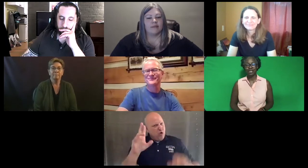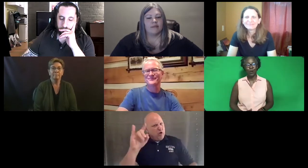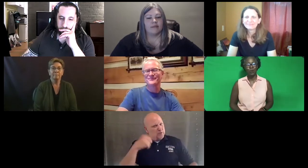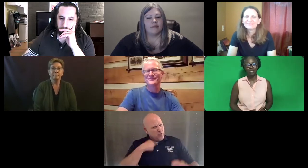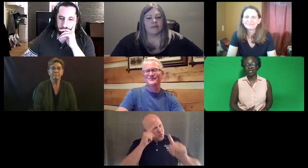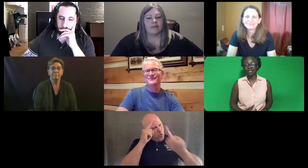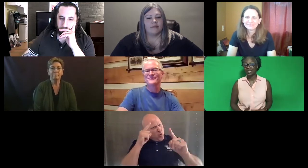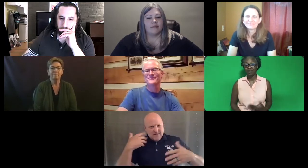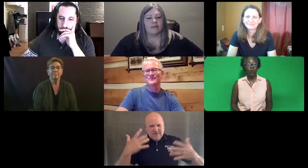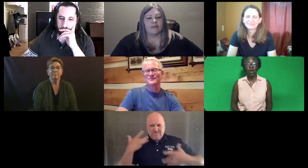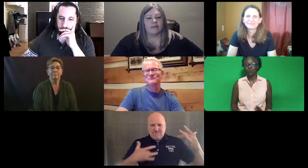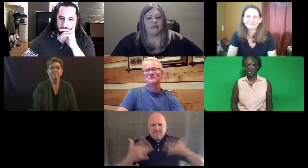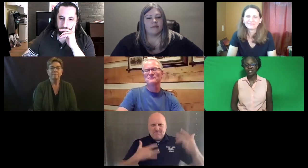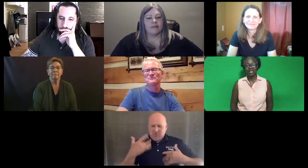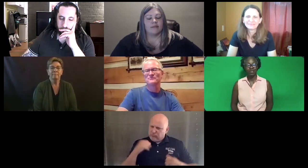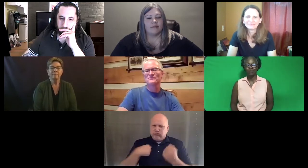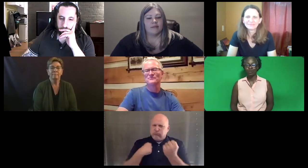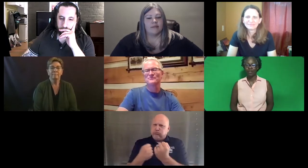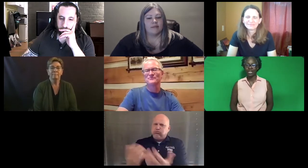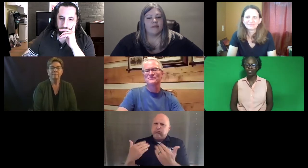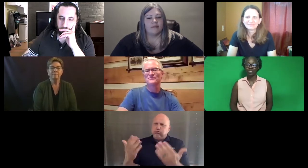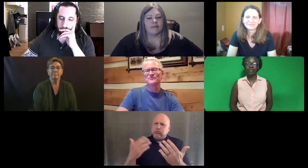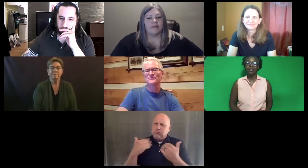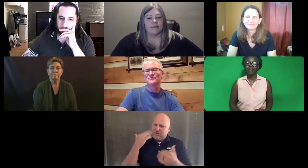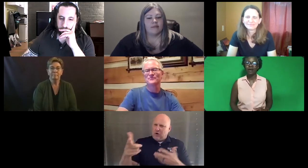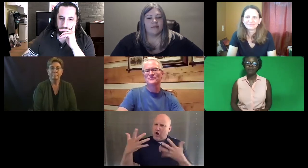goal to go all the way and to get their certification.